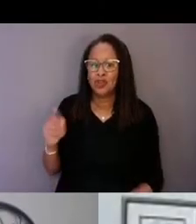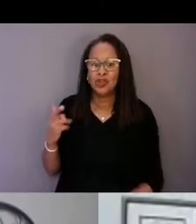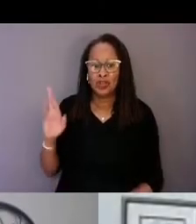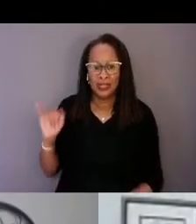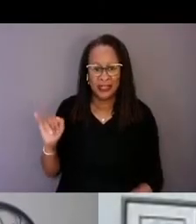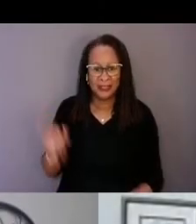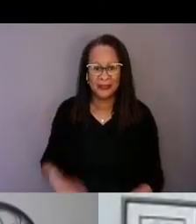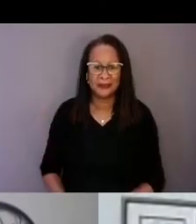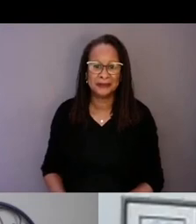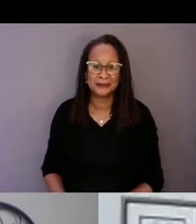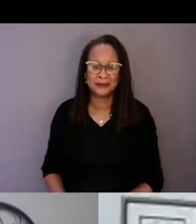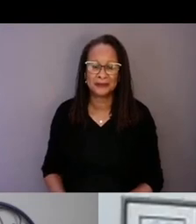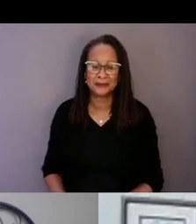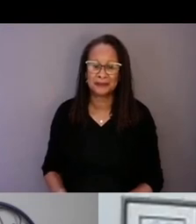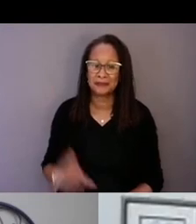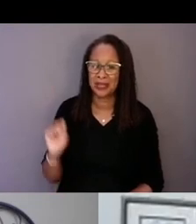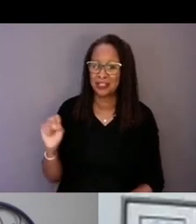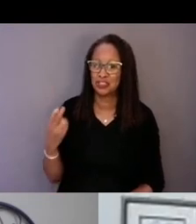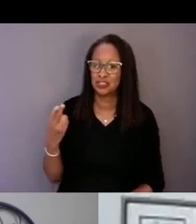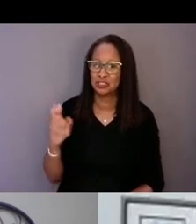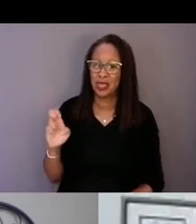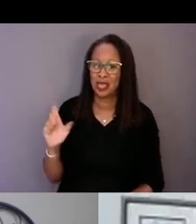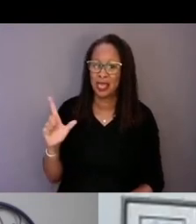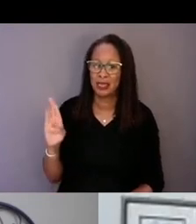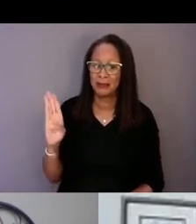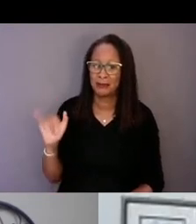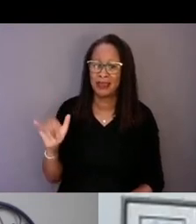Shelby, I so appreciate your leadership in this space